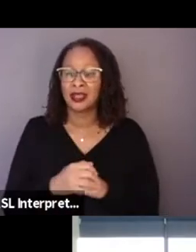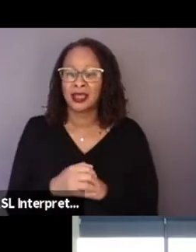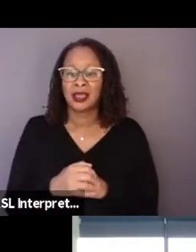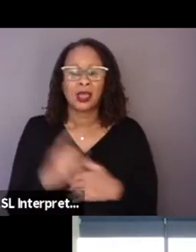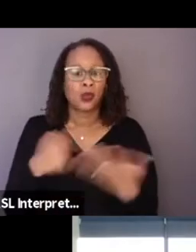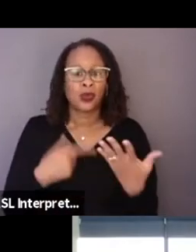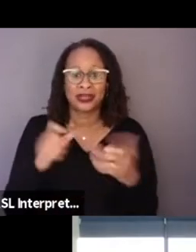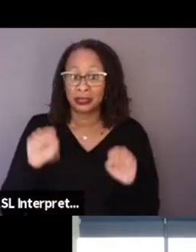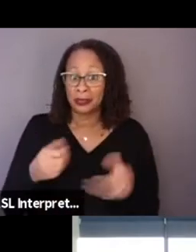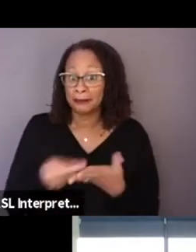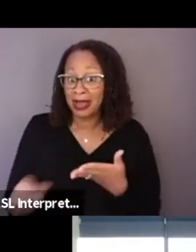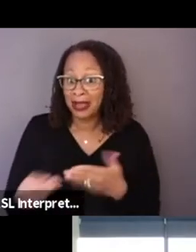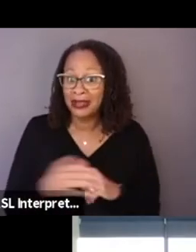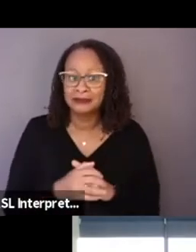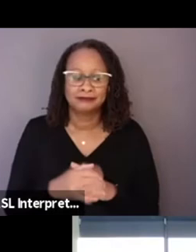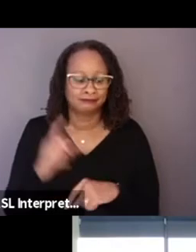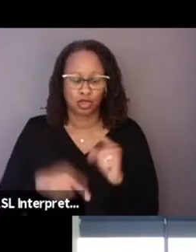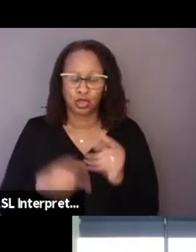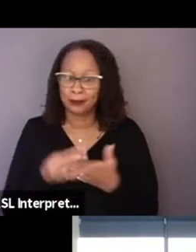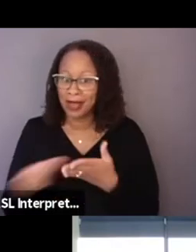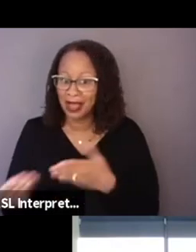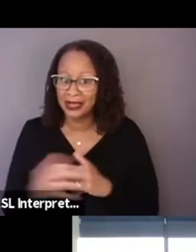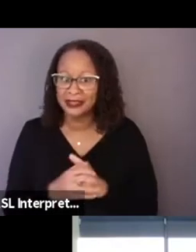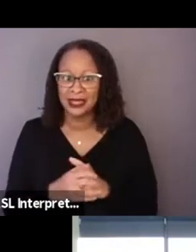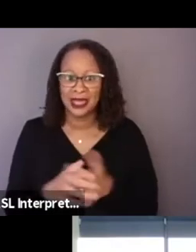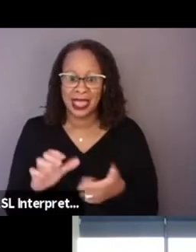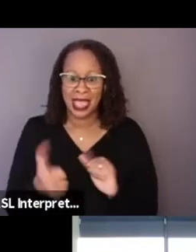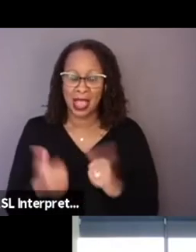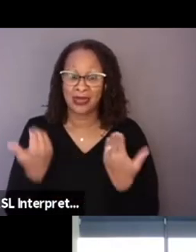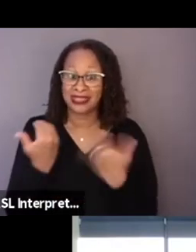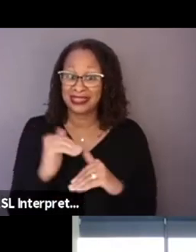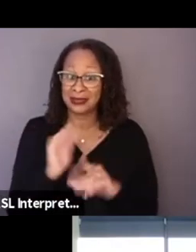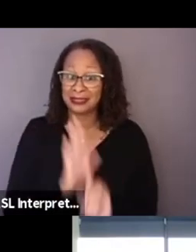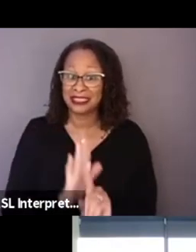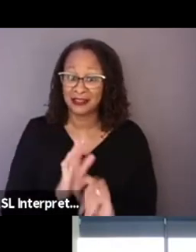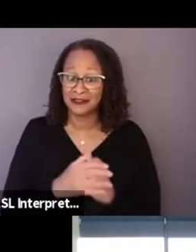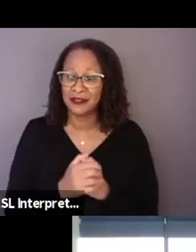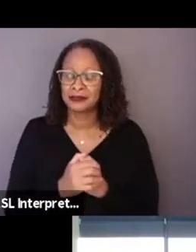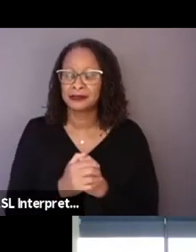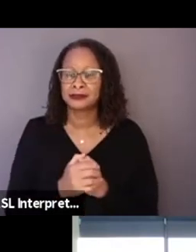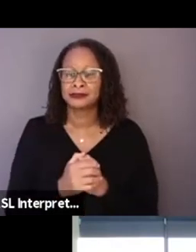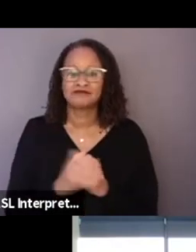what things you couldn't, how he restricted himself, and like all of that stuff.